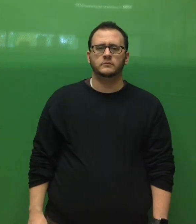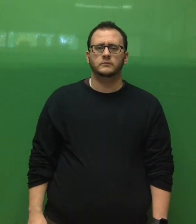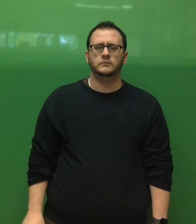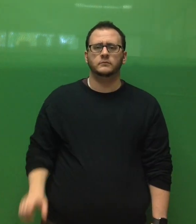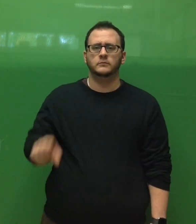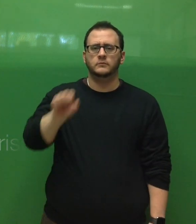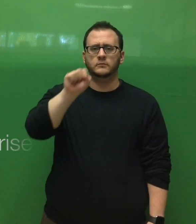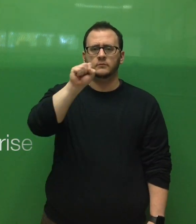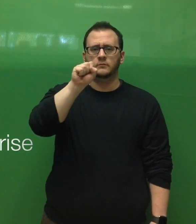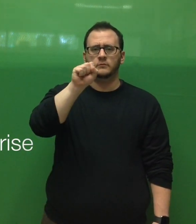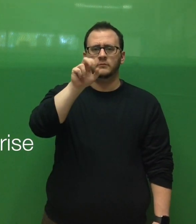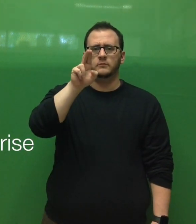surprise